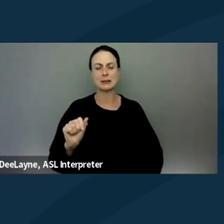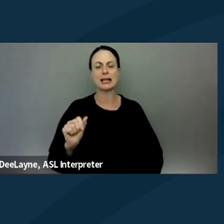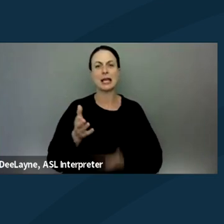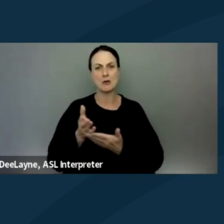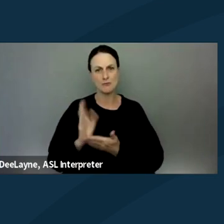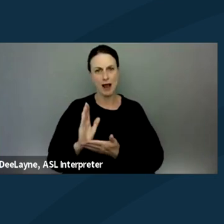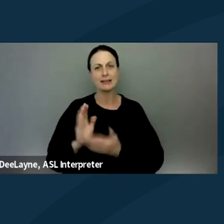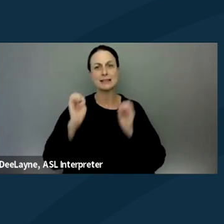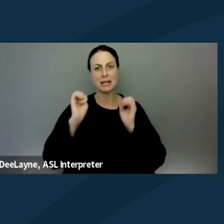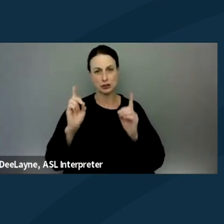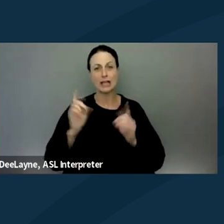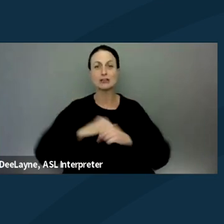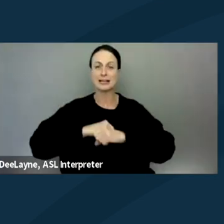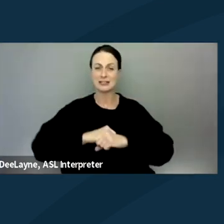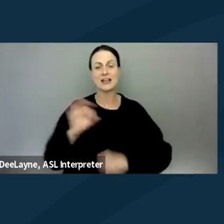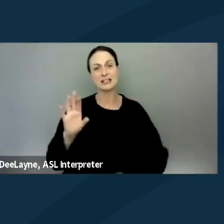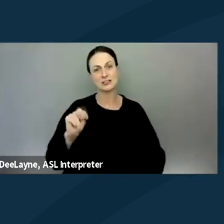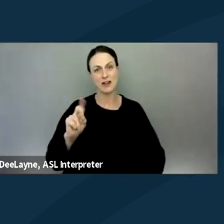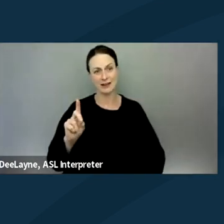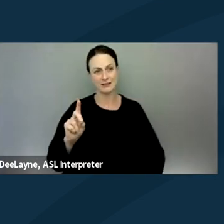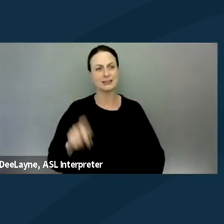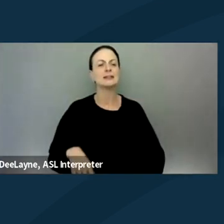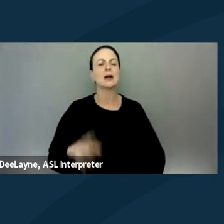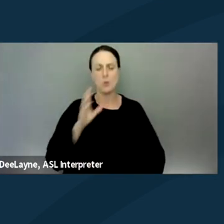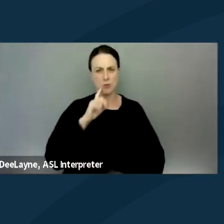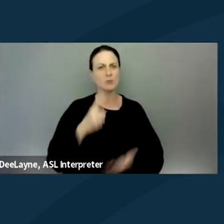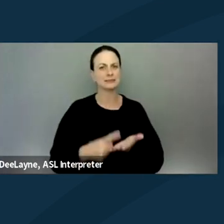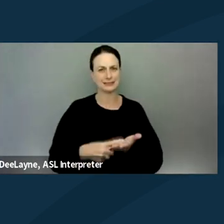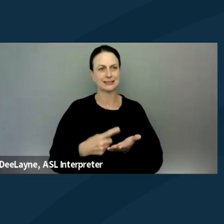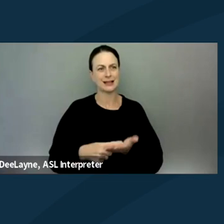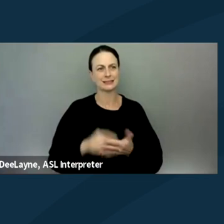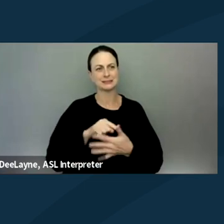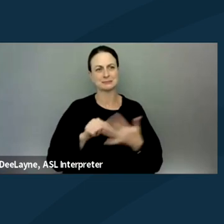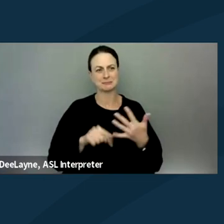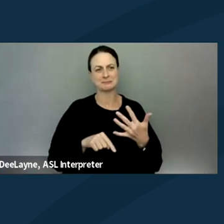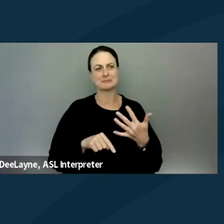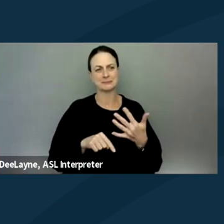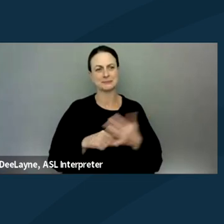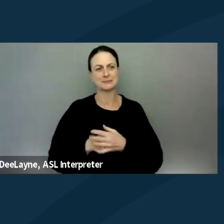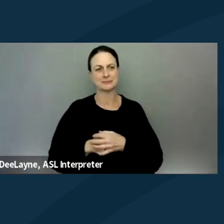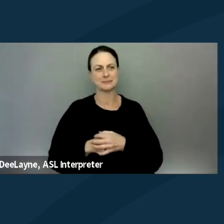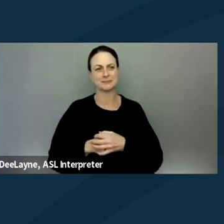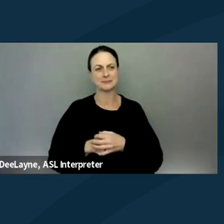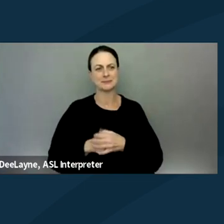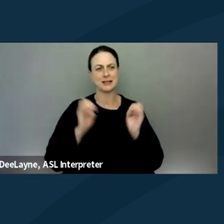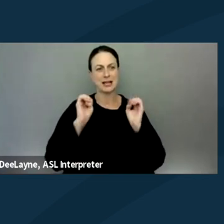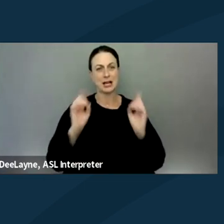And we're putting up some slides right now that we're gonna go through to educate everyone about your rights